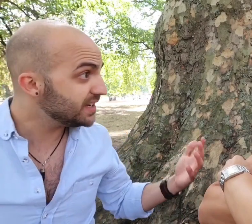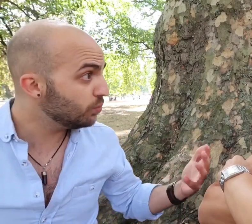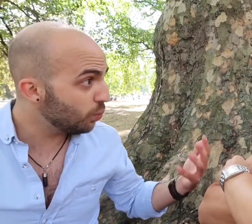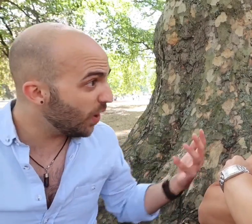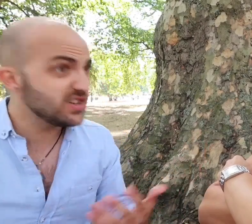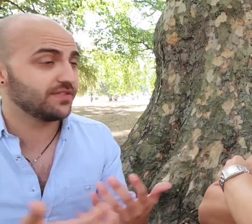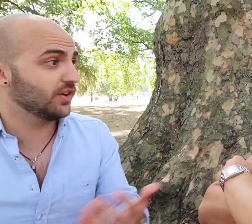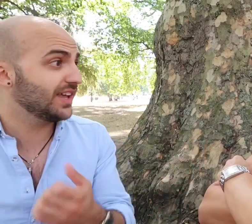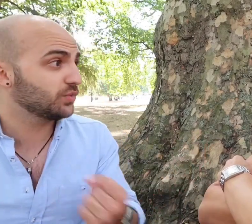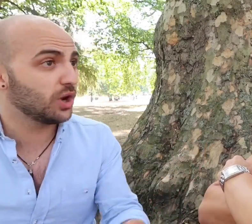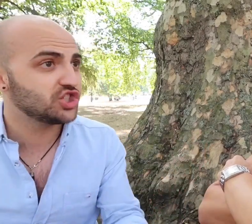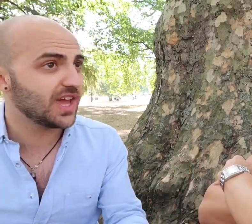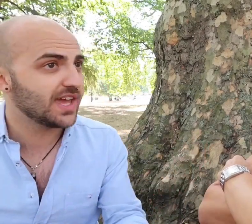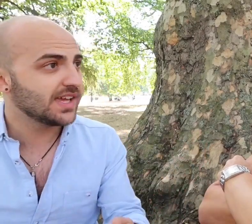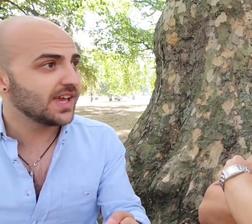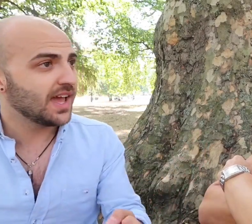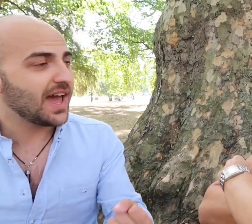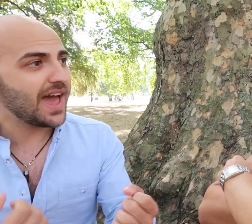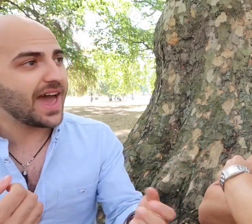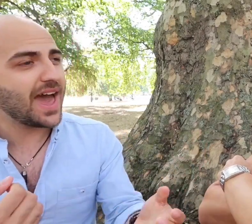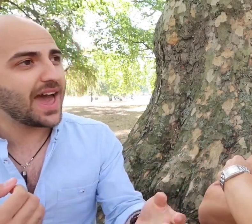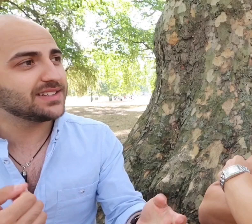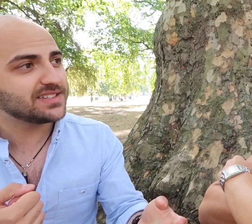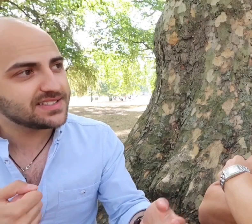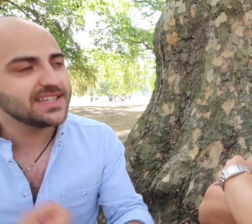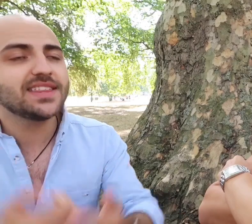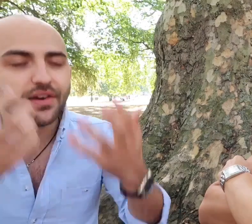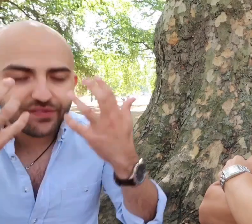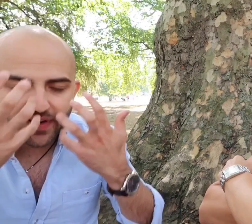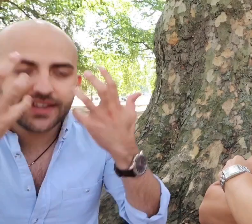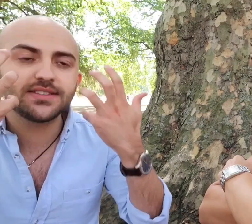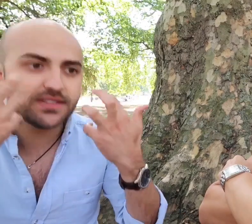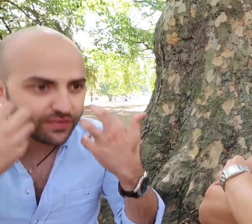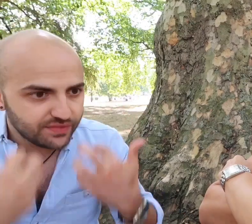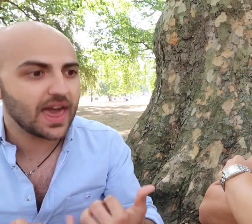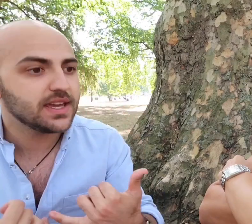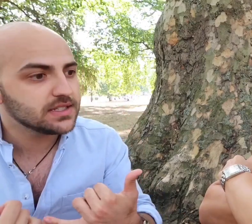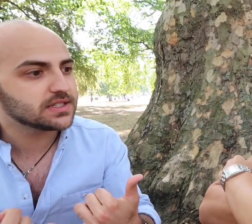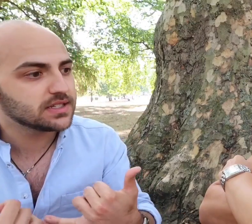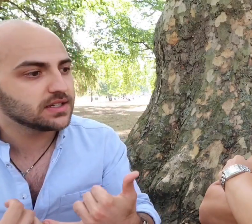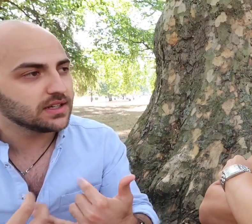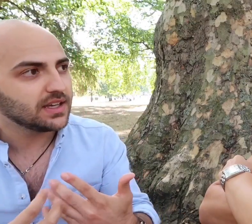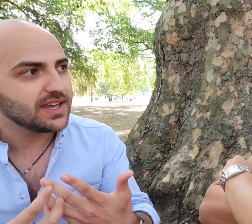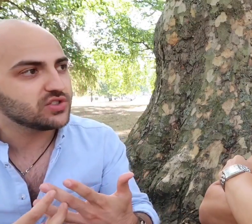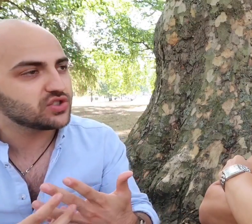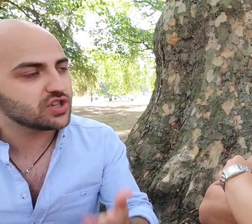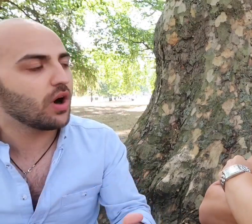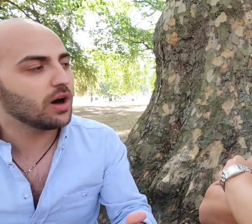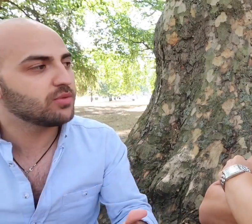Great. wonderful let's watch it and to see their face deflate it's so heartbreaking